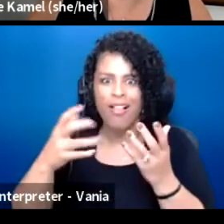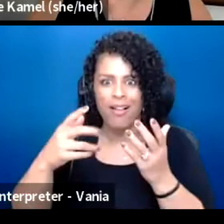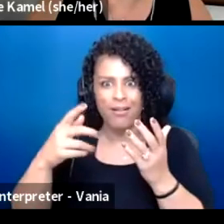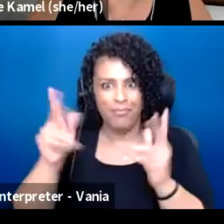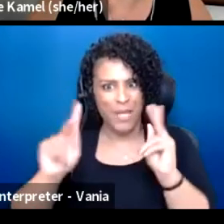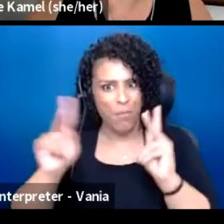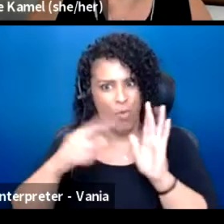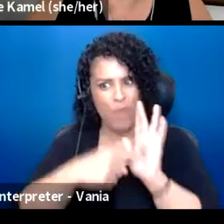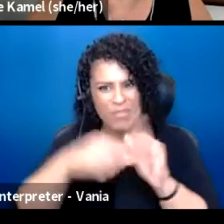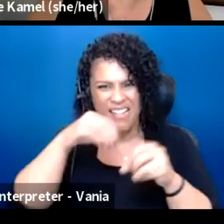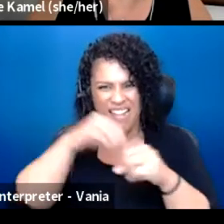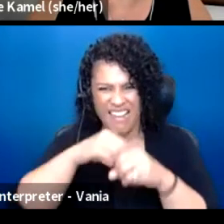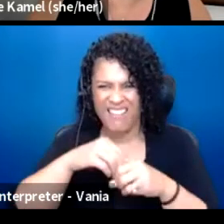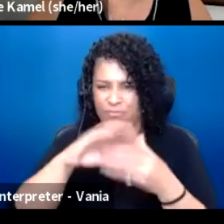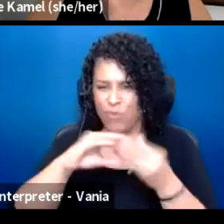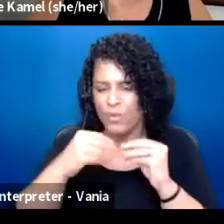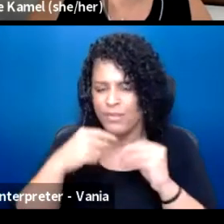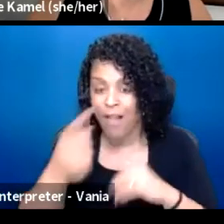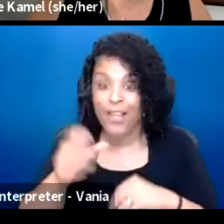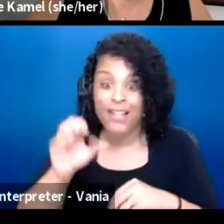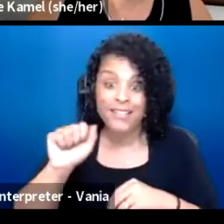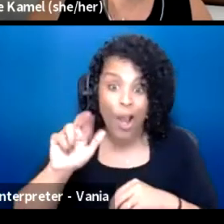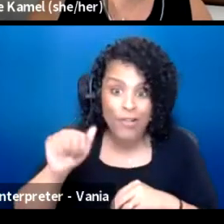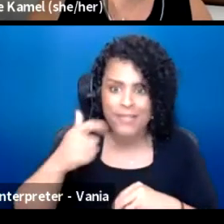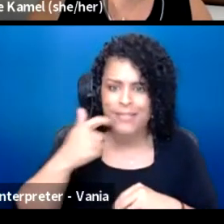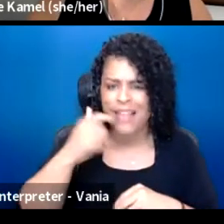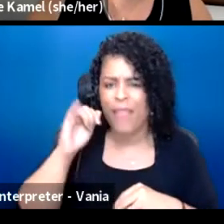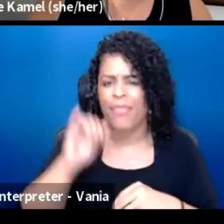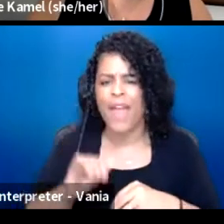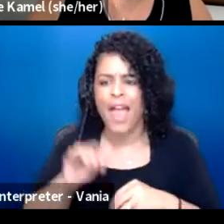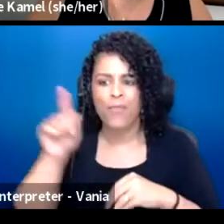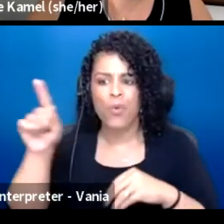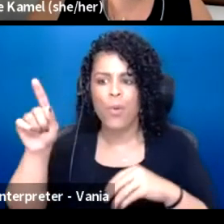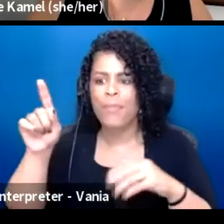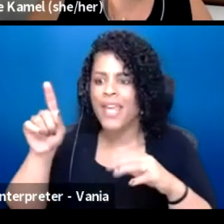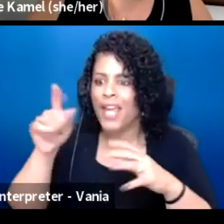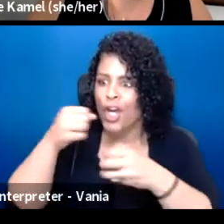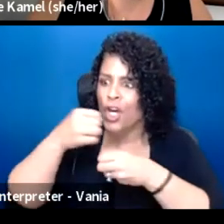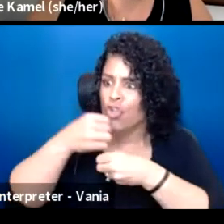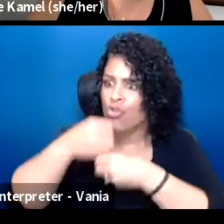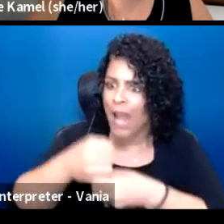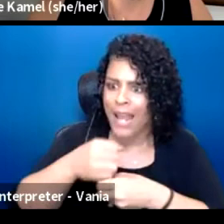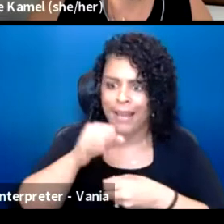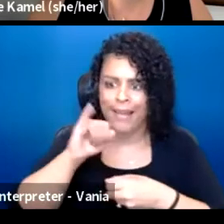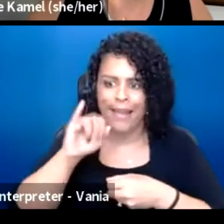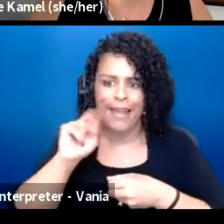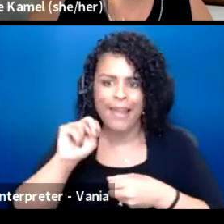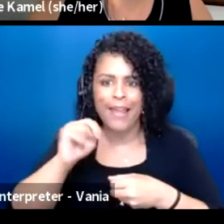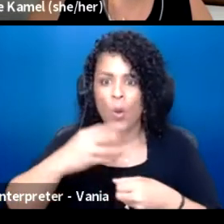And as Sarah said, this is being sort of created as in the white dominant culture.